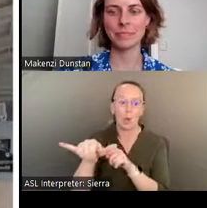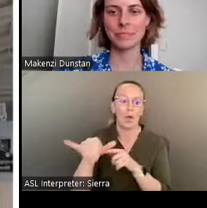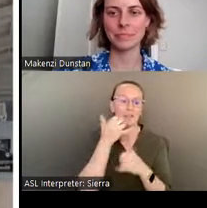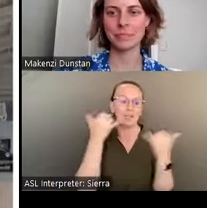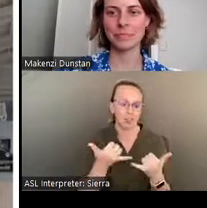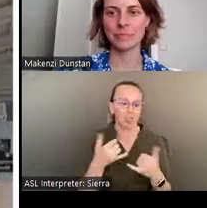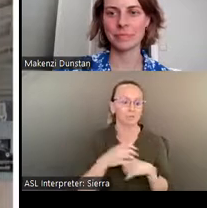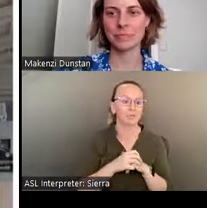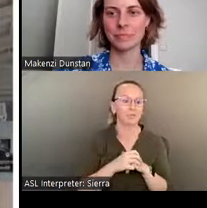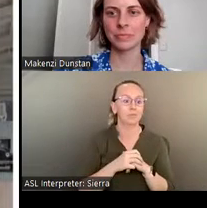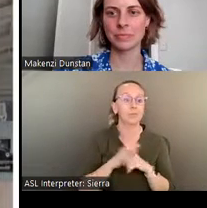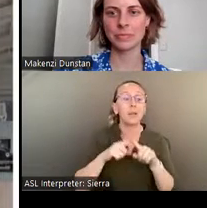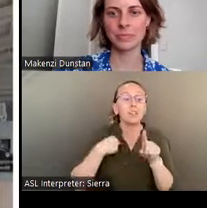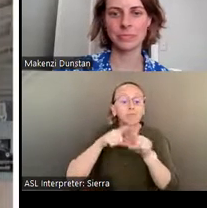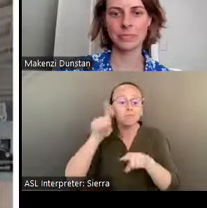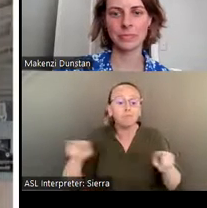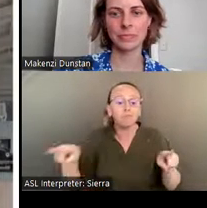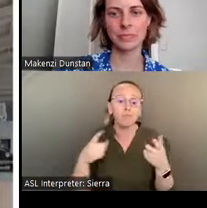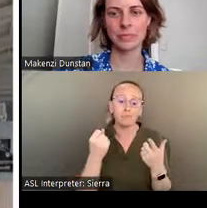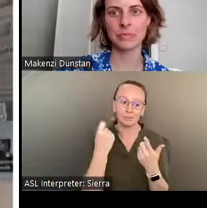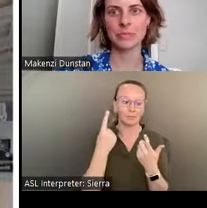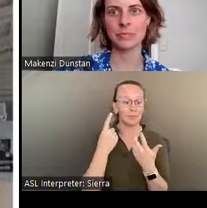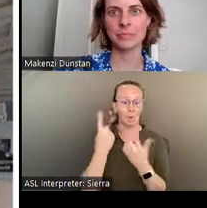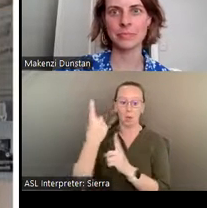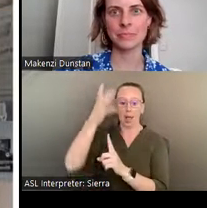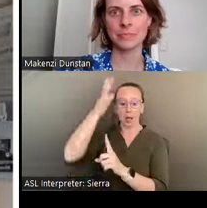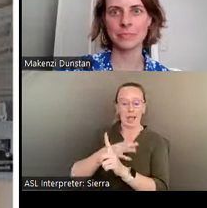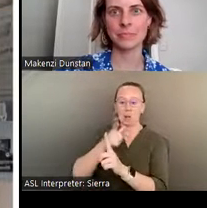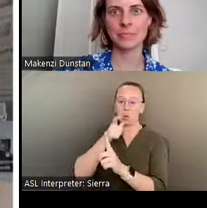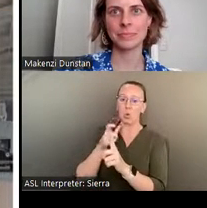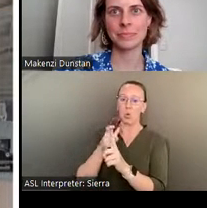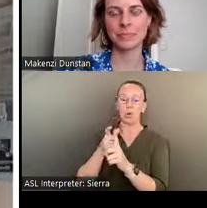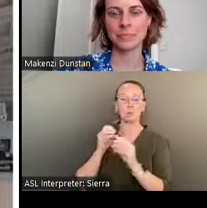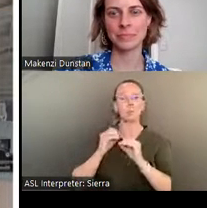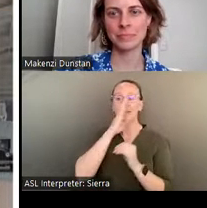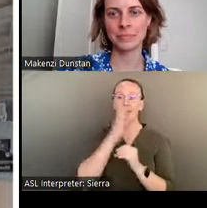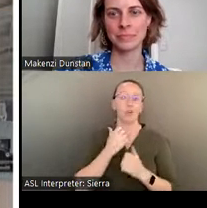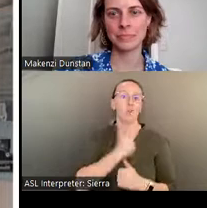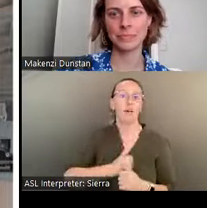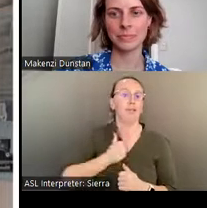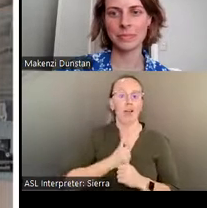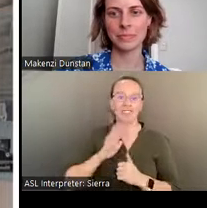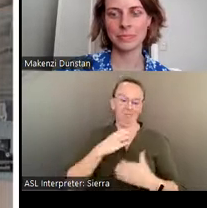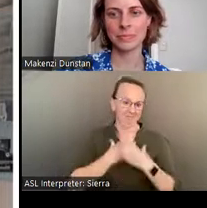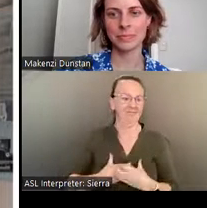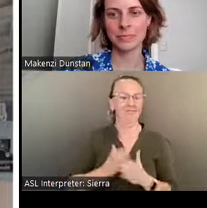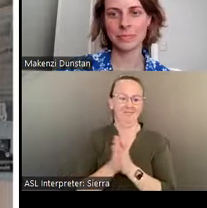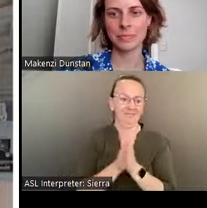by a man with a singular unapologetic passion, however quirky, which for me is the very essence